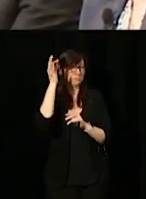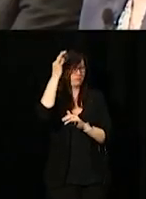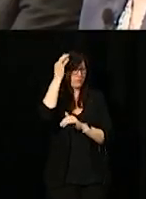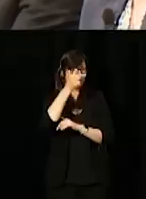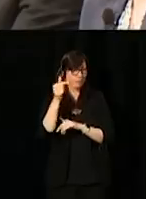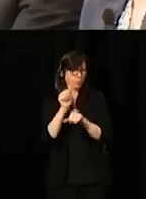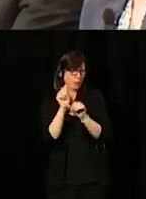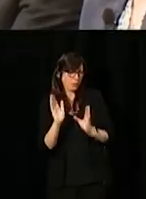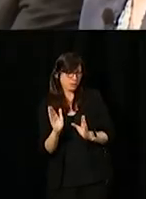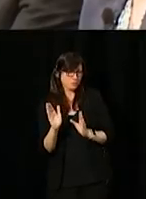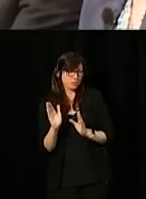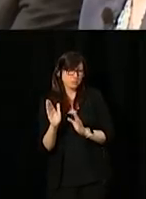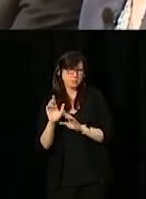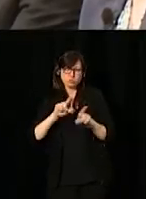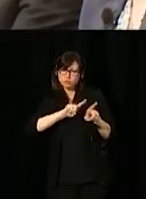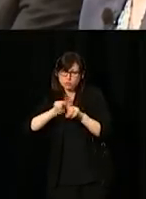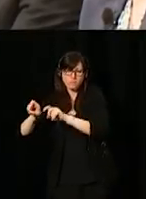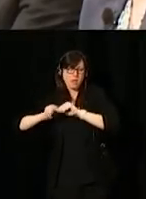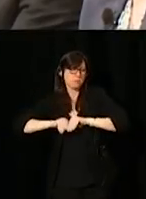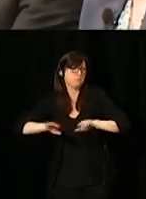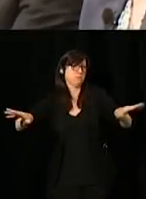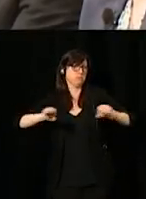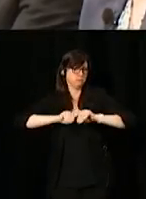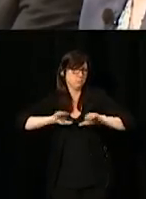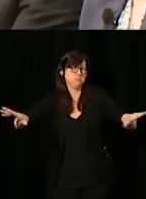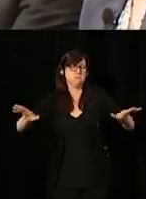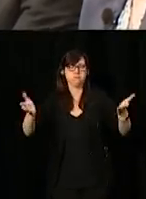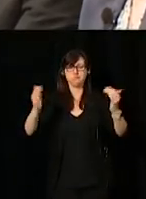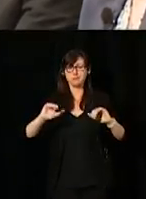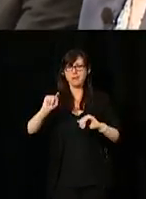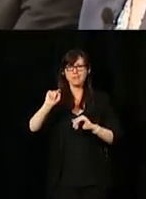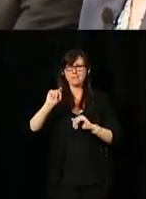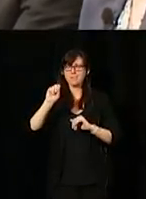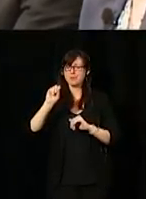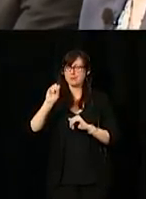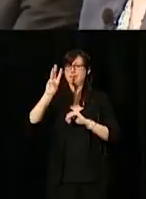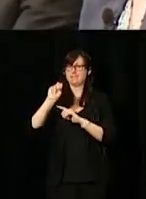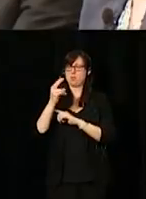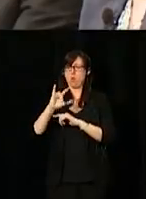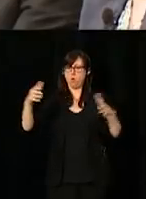through wave after wave of survey, town halls, in-person discussions.